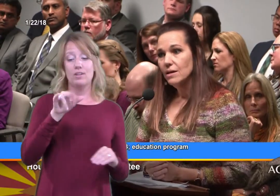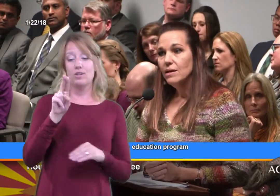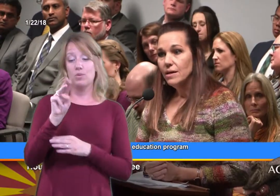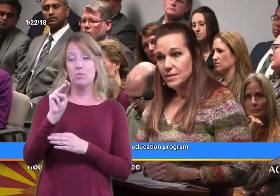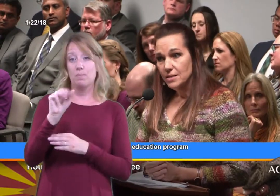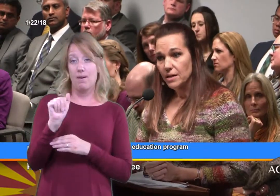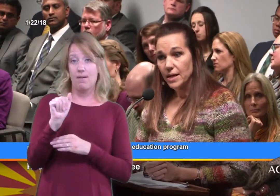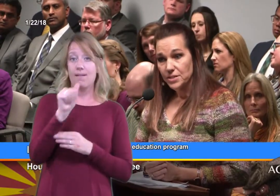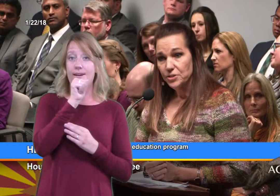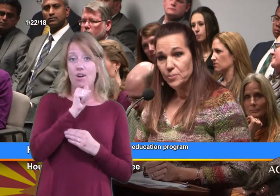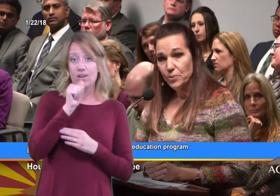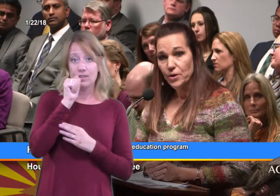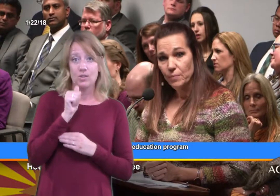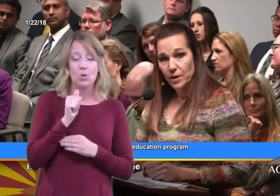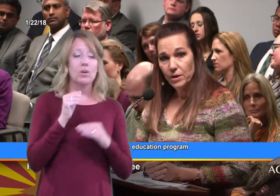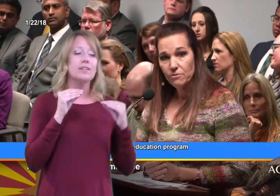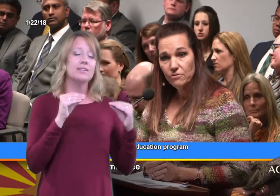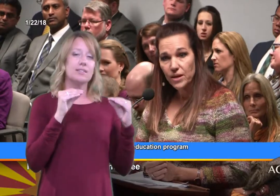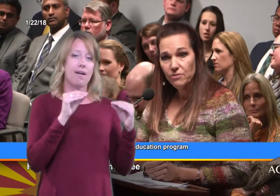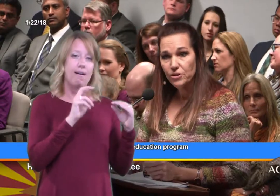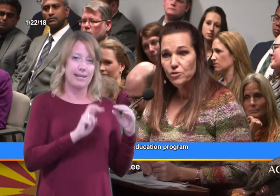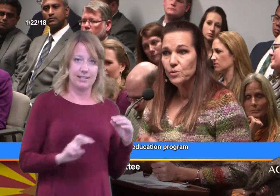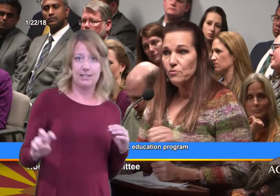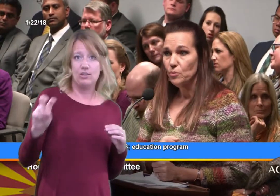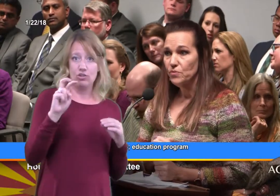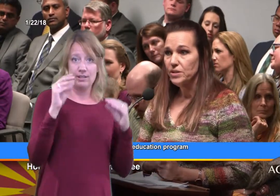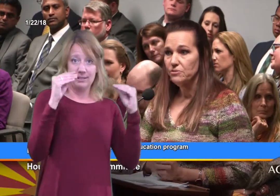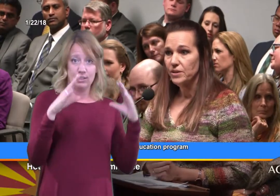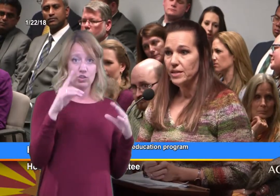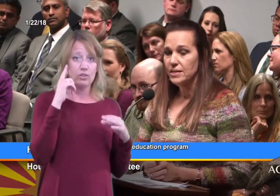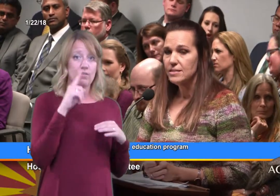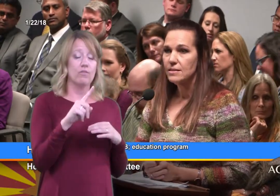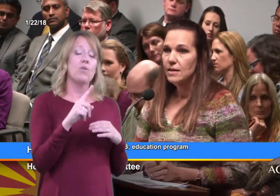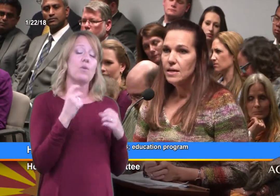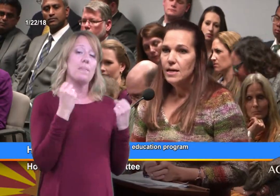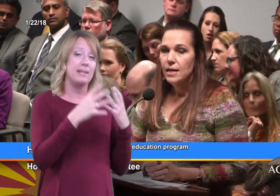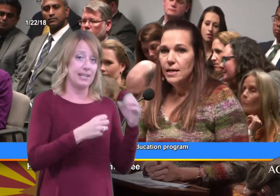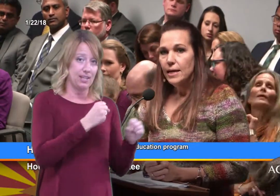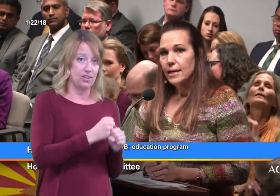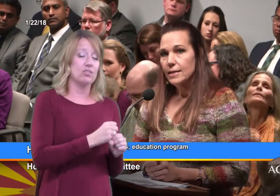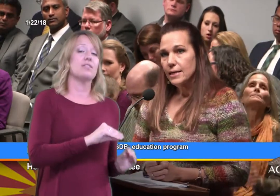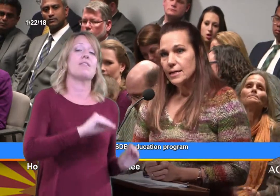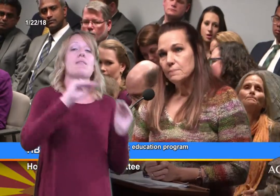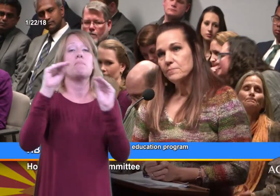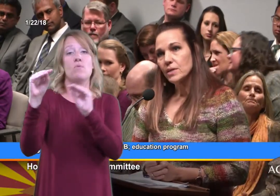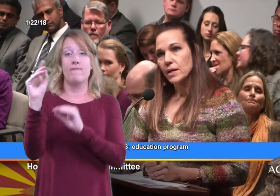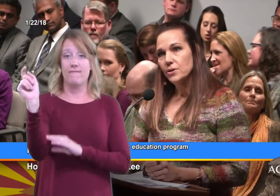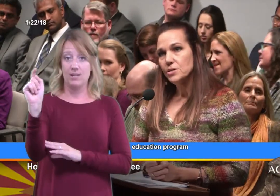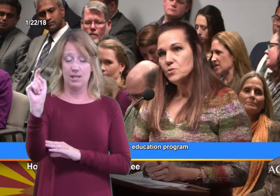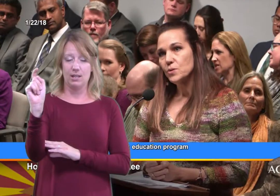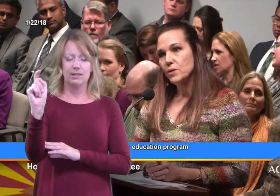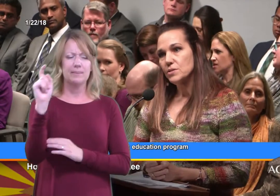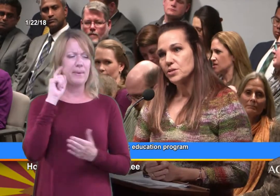And I taught in the itinerant program there for five years before moving to Phoenix. And I noticed when I was in Yuma,